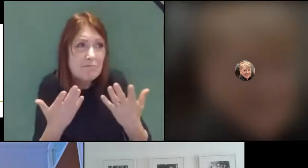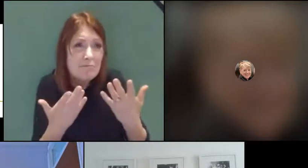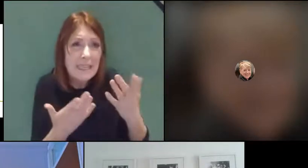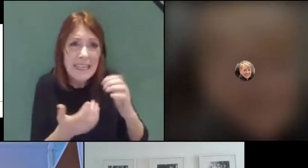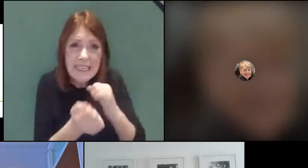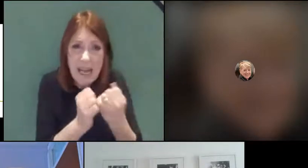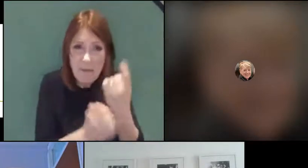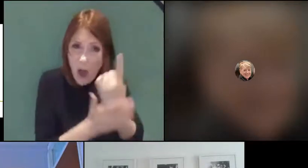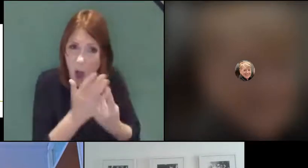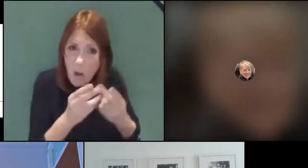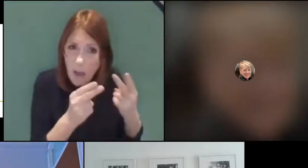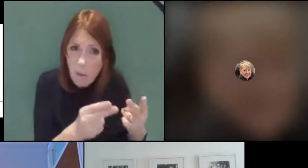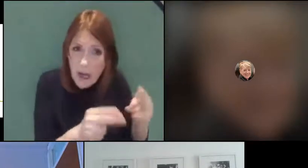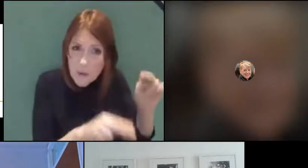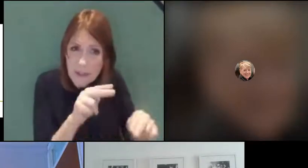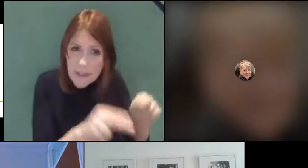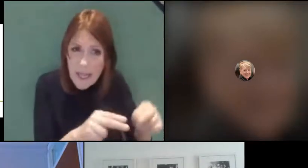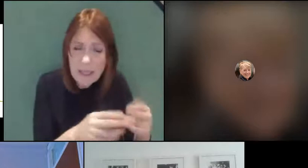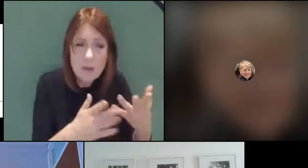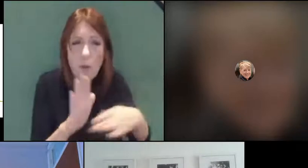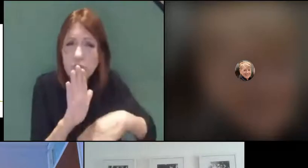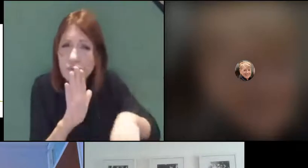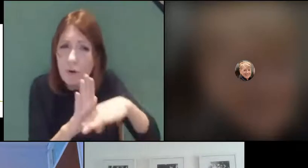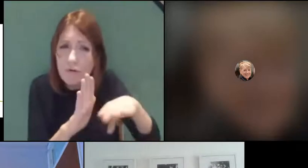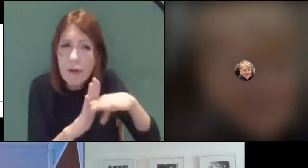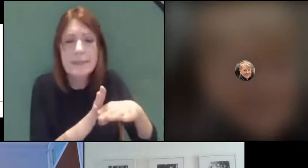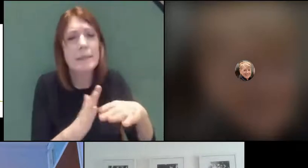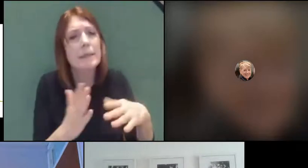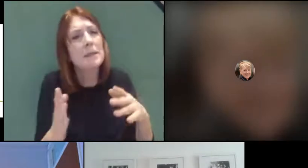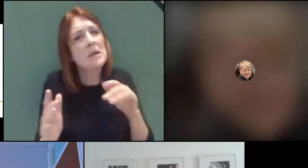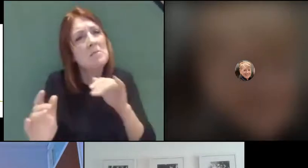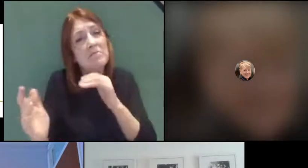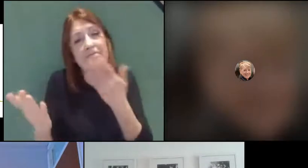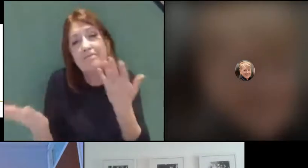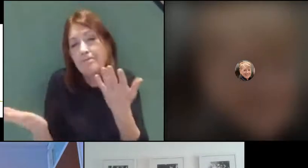assessment and measuring progress. And actually, what we might see,